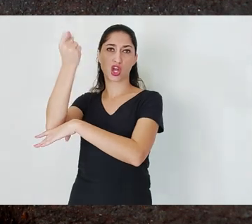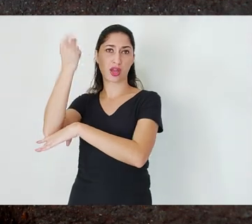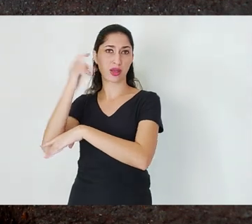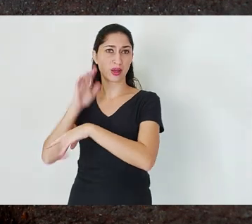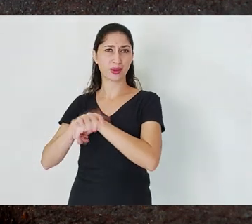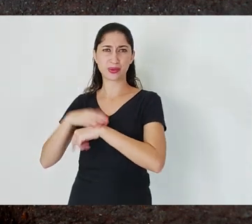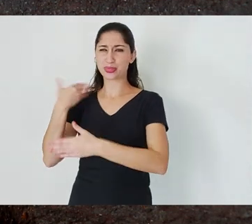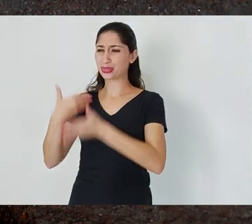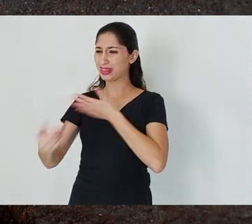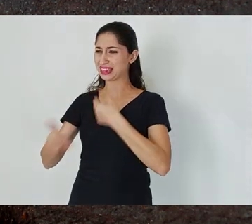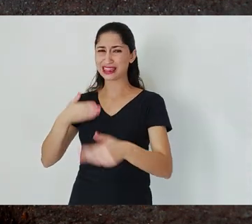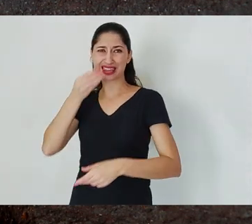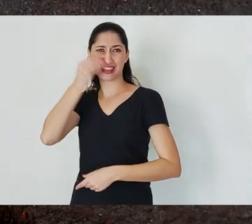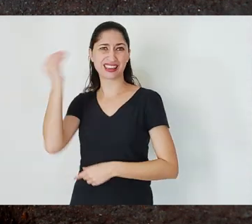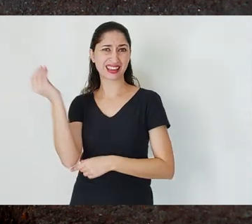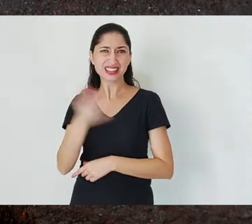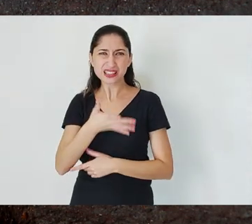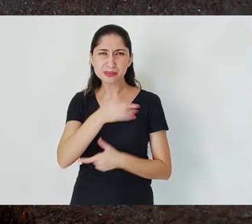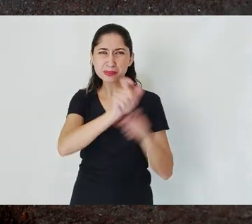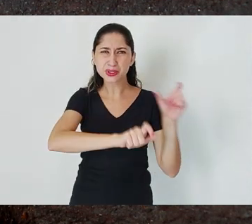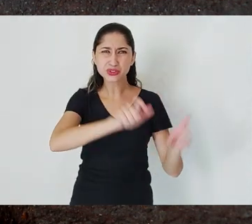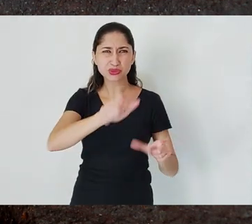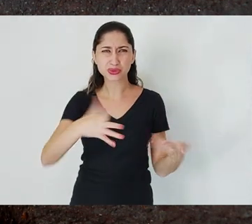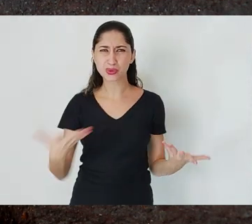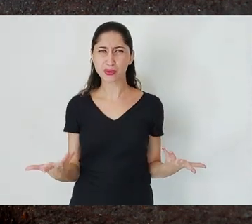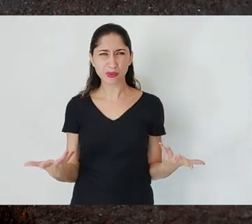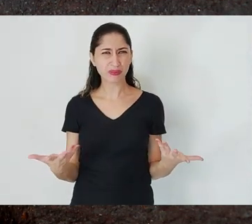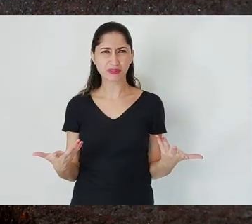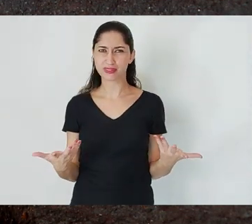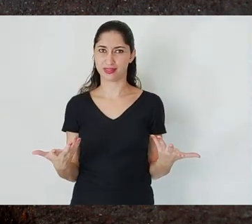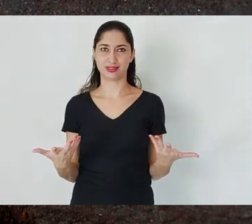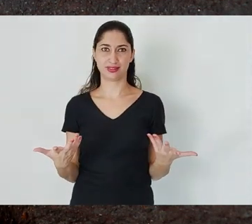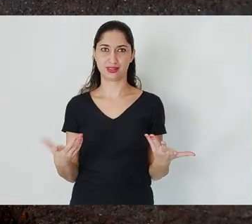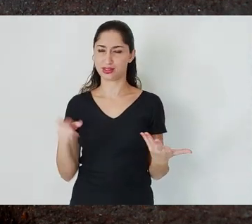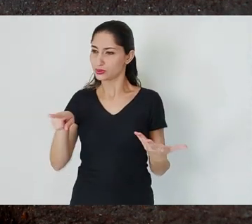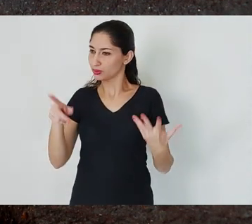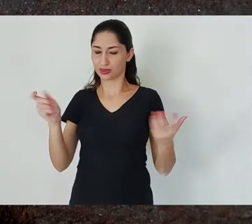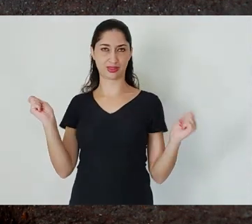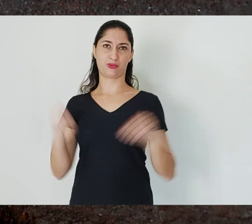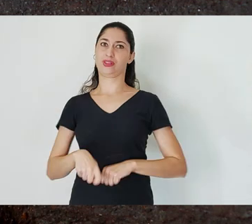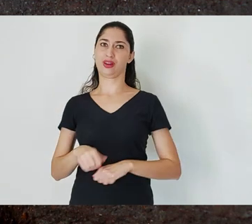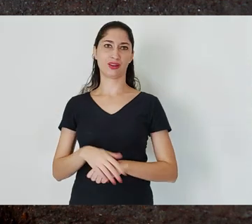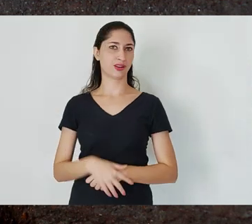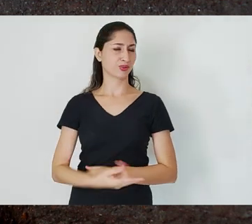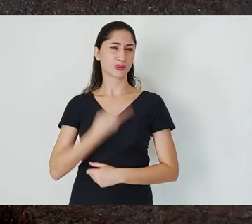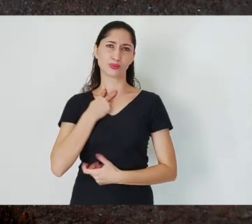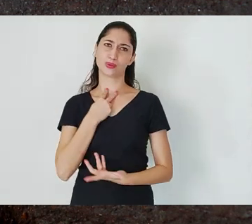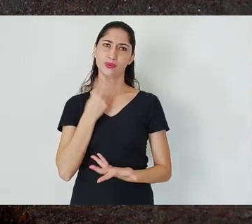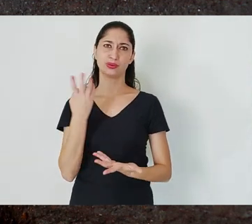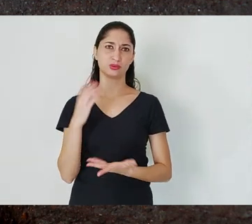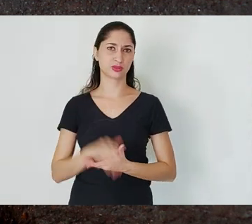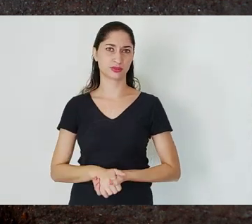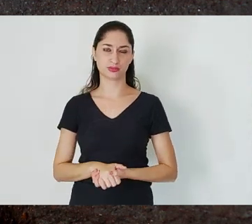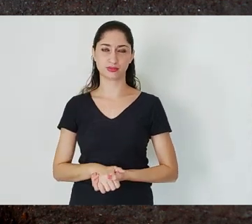take into account the minimal requirements to sustain living conditions. Unacceptable. In Minas Gerais,